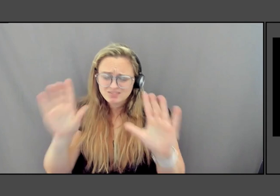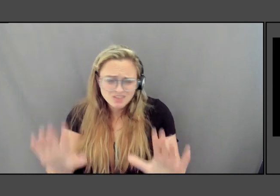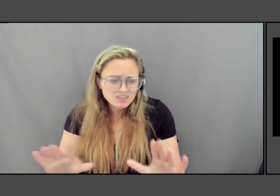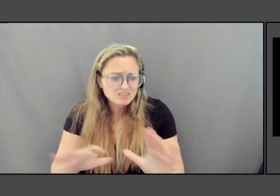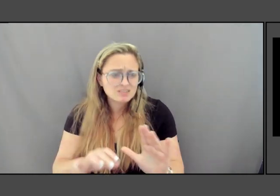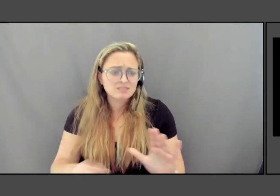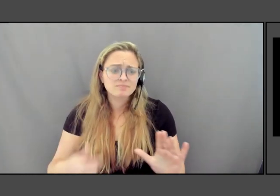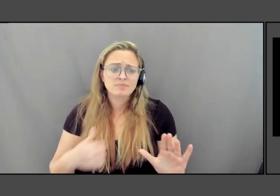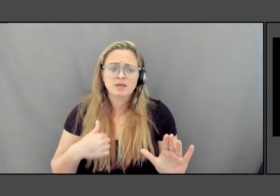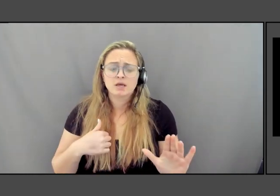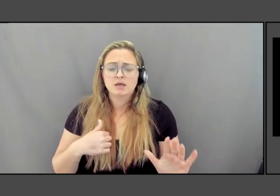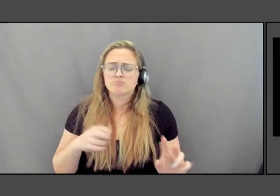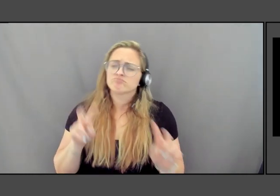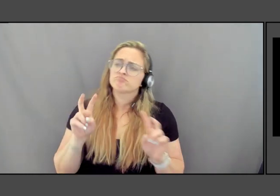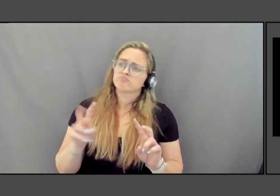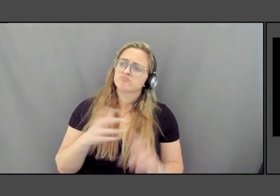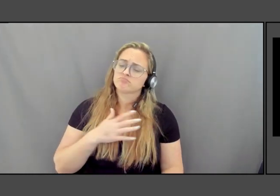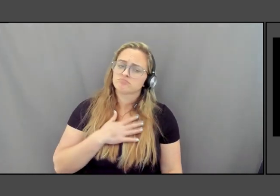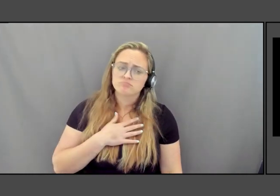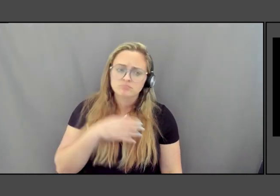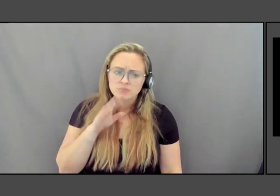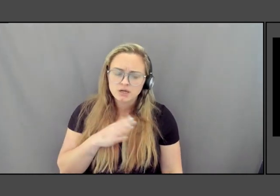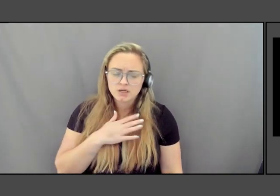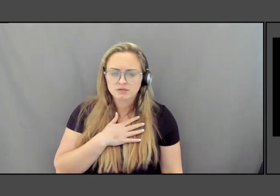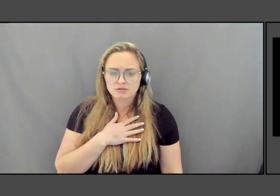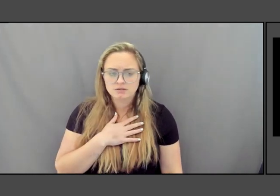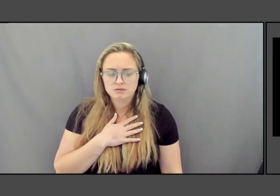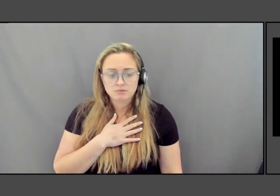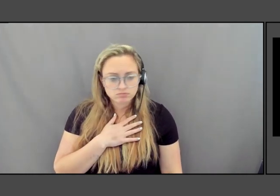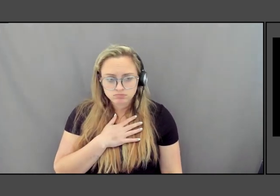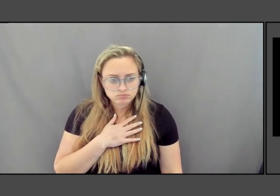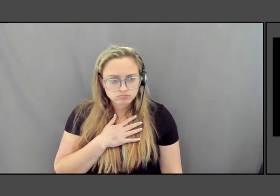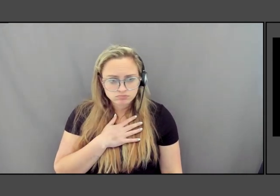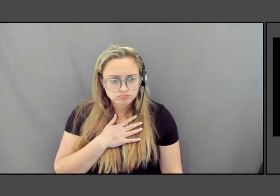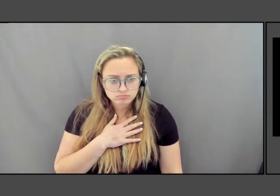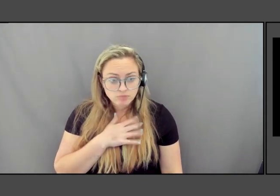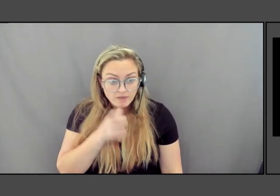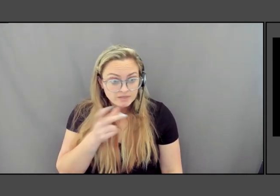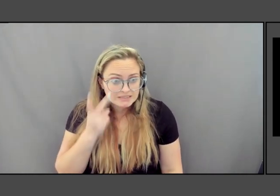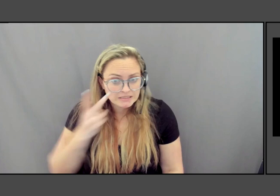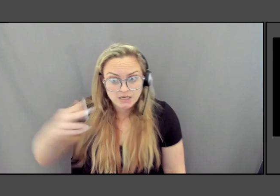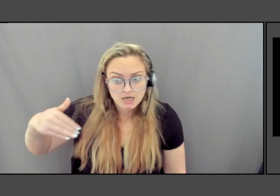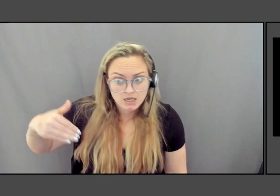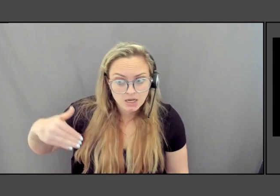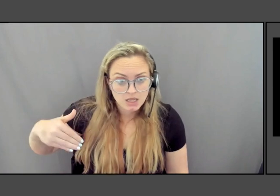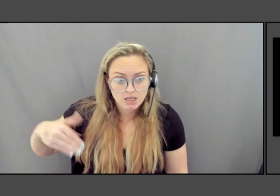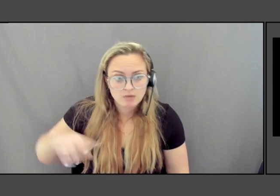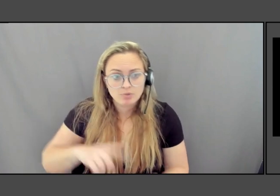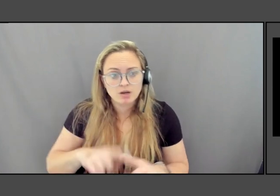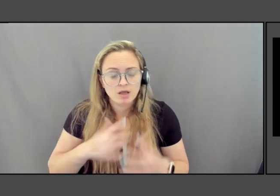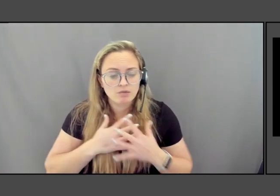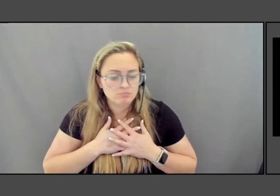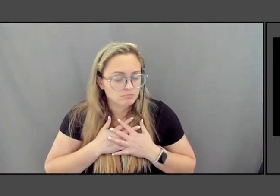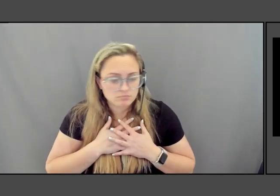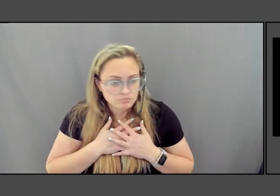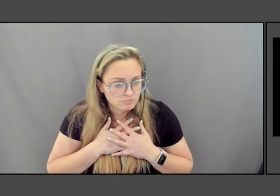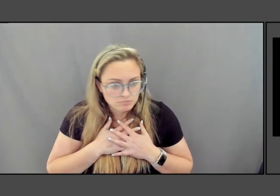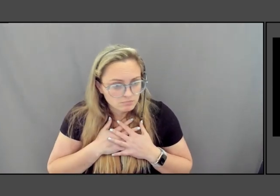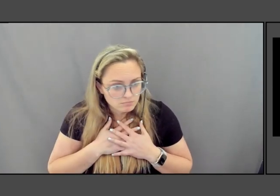oh my God, it takes my breath away and I haven't even seen it. It brings me to tears. I mean, that's what I mean by taking your breath away.